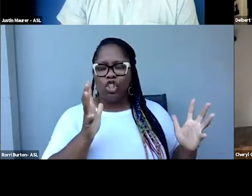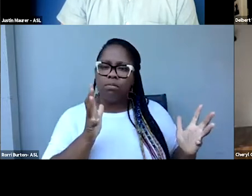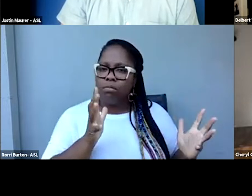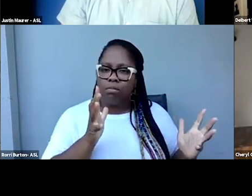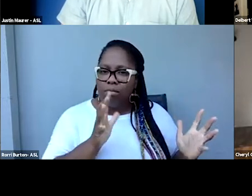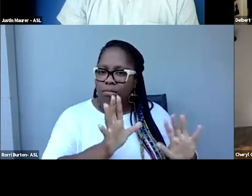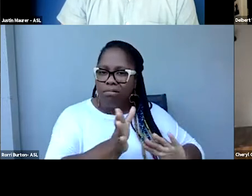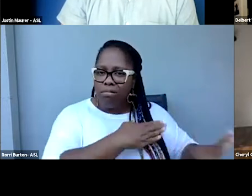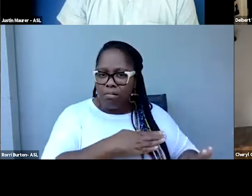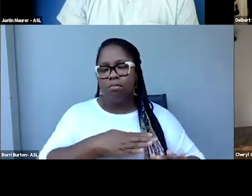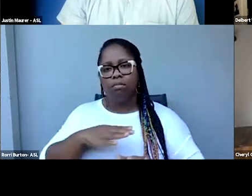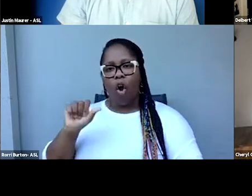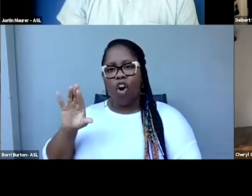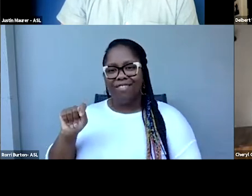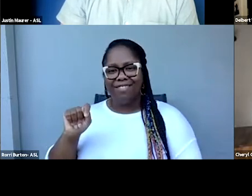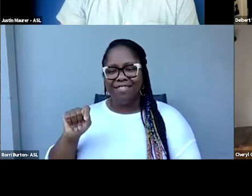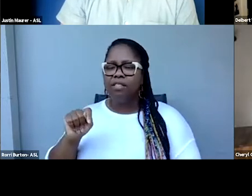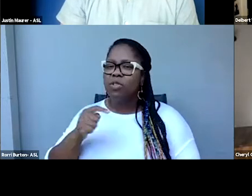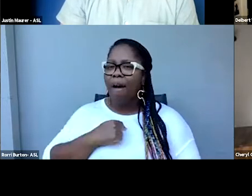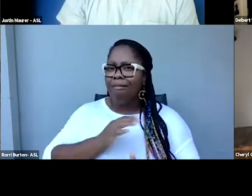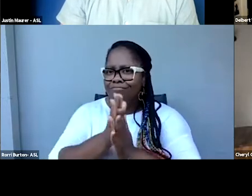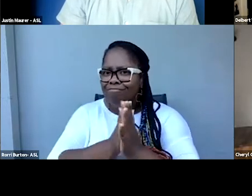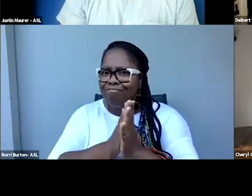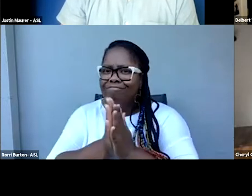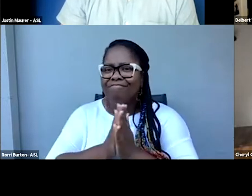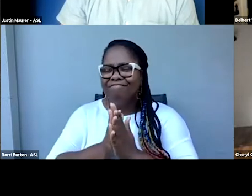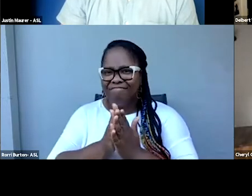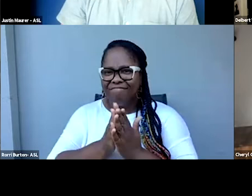So I was super interested to hear about that, Jade. I'd love to actually see